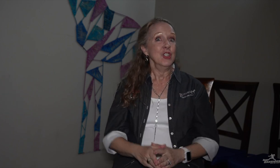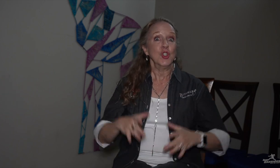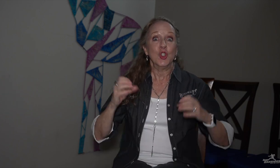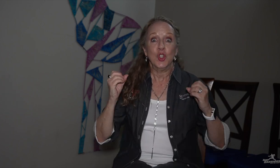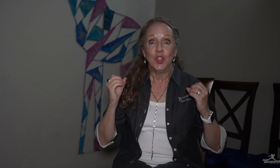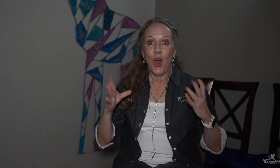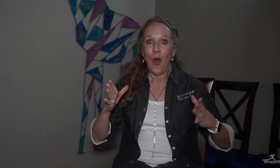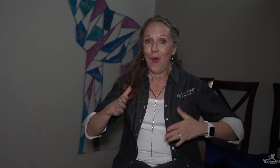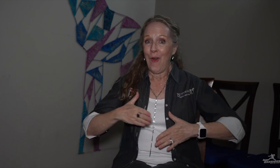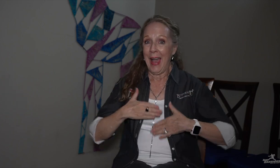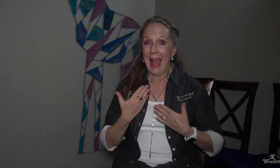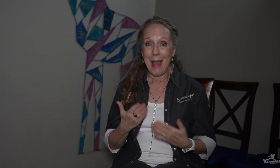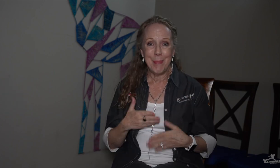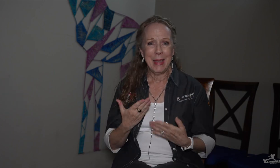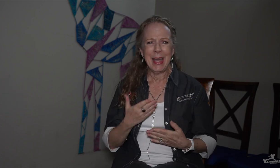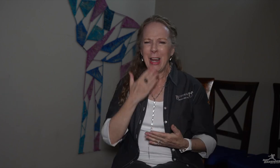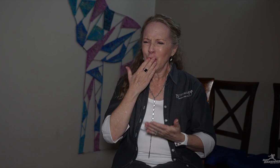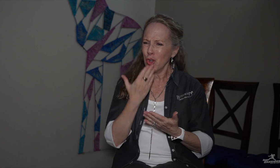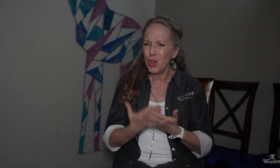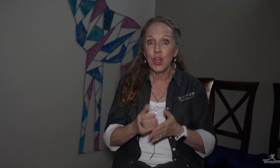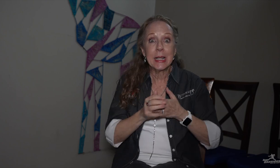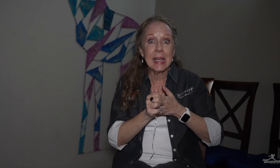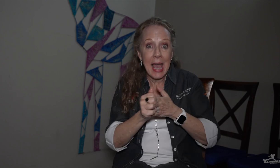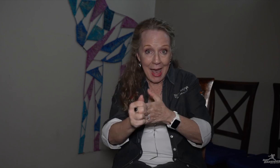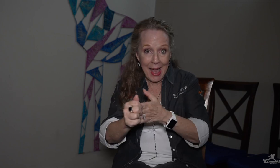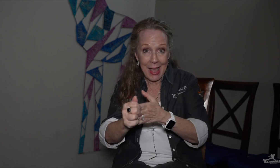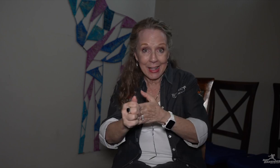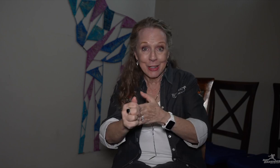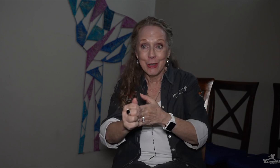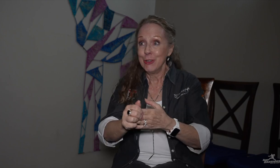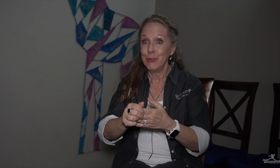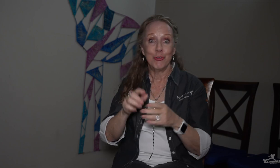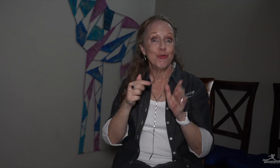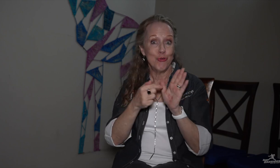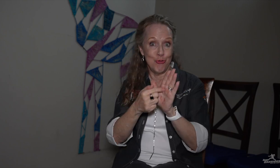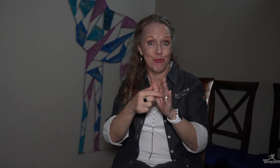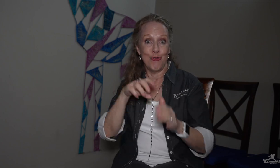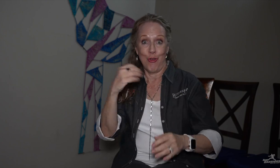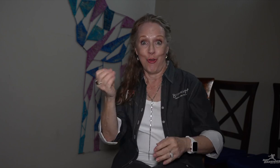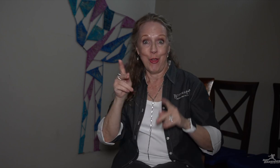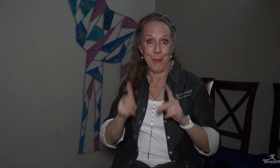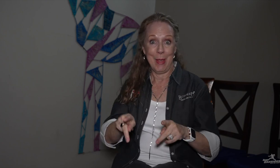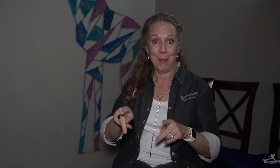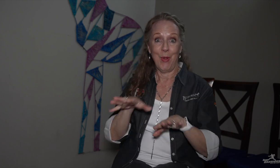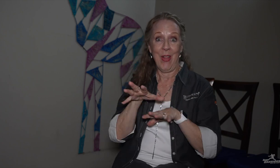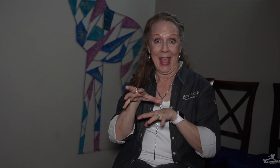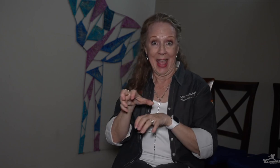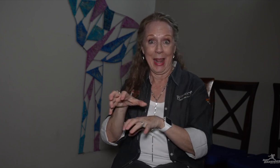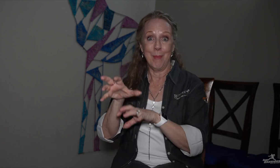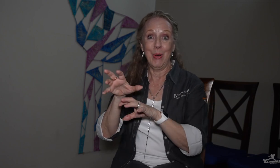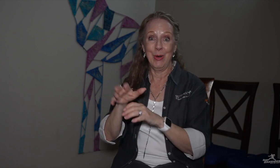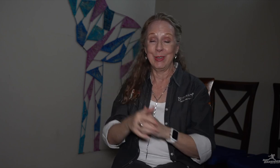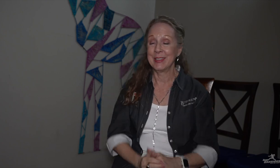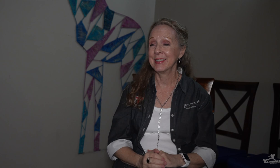I’m so happy. He’s an excellent guide, showing other animals to guests.